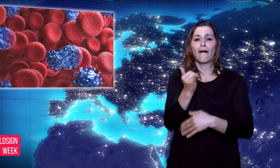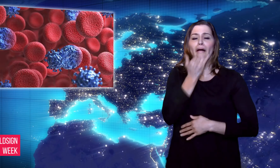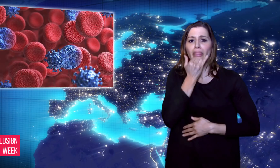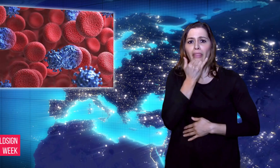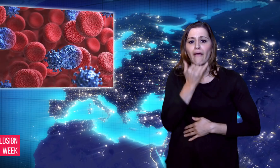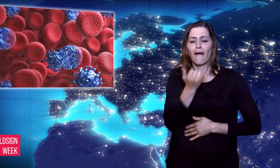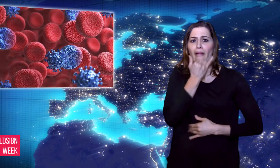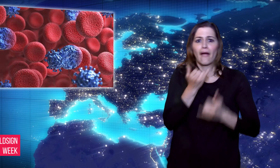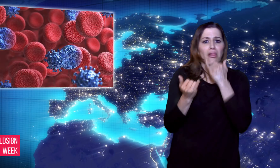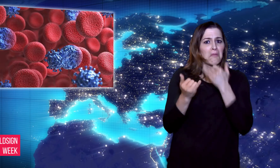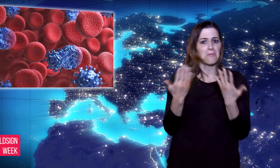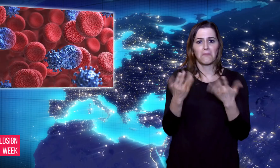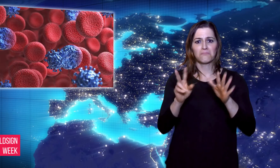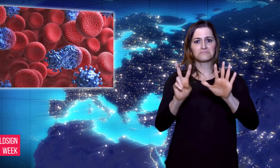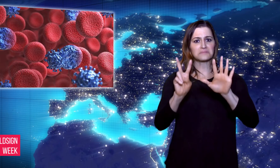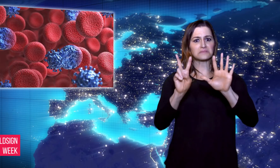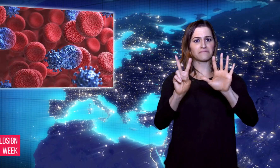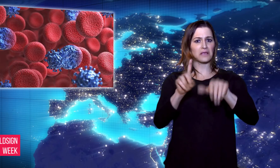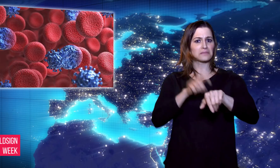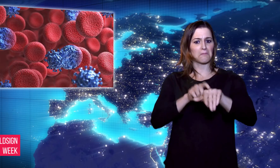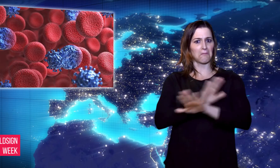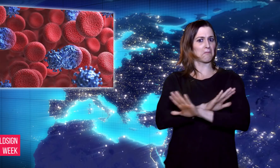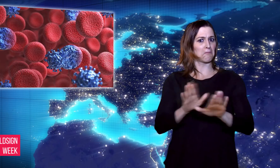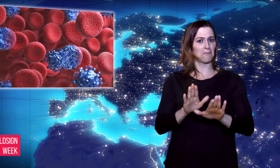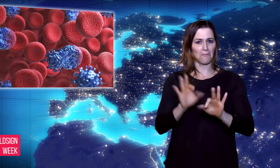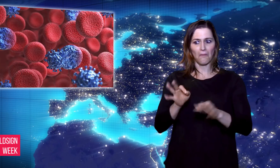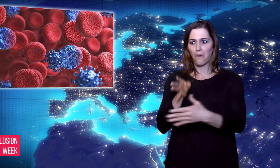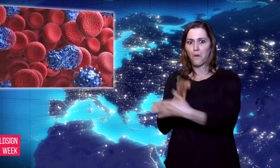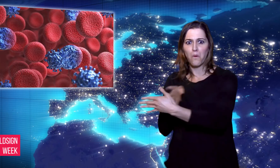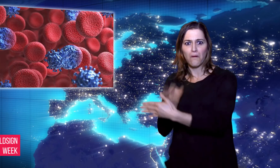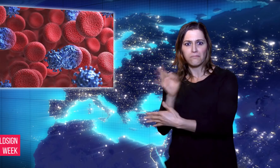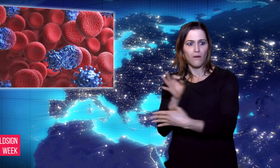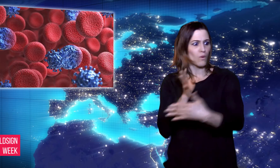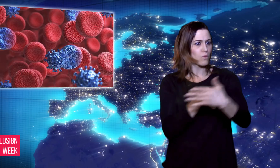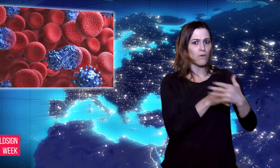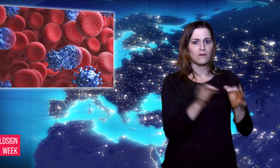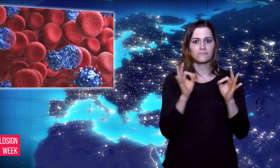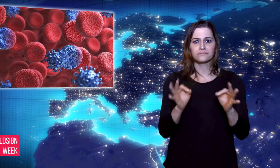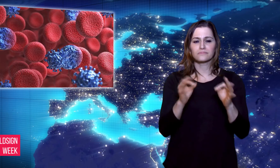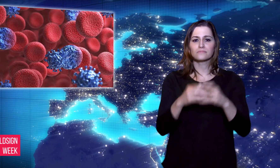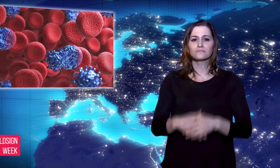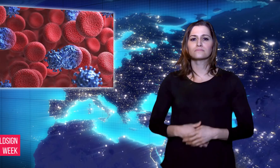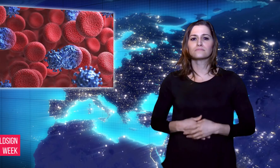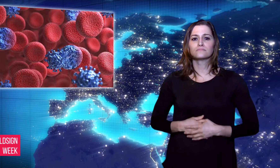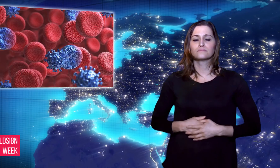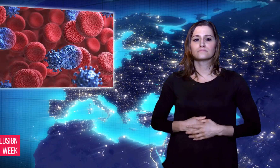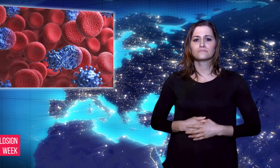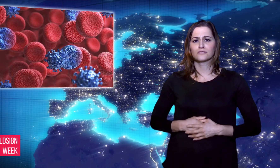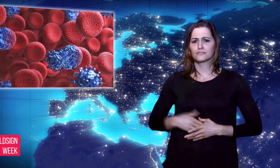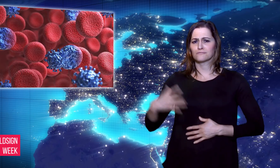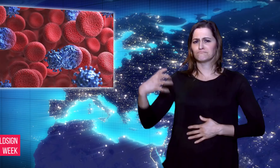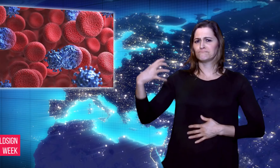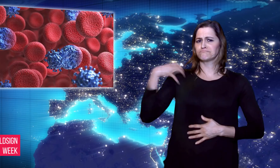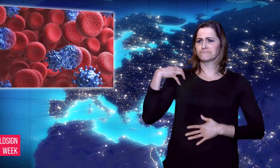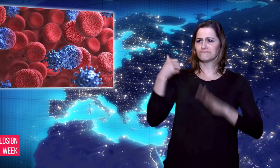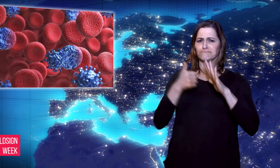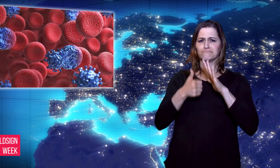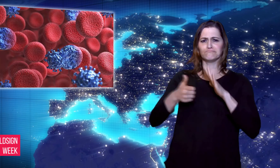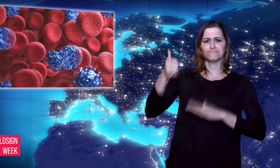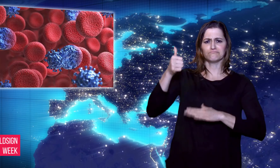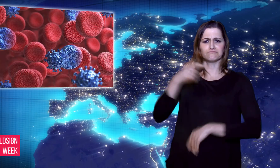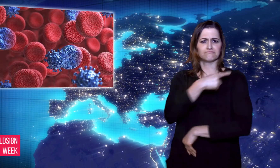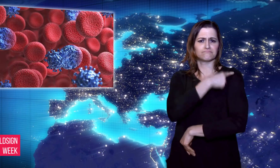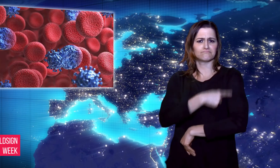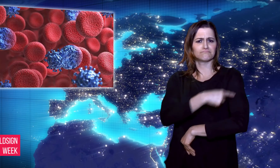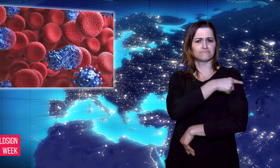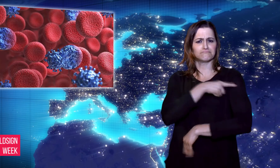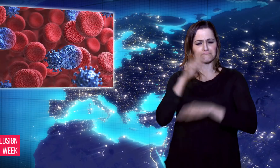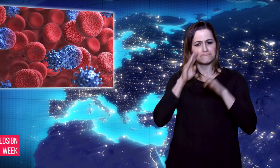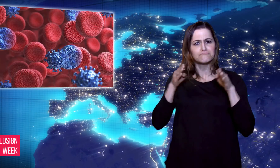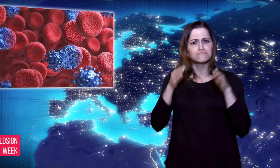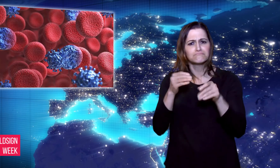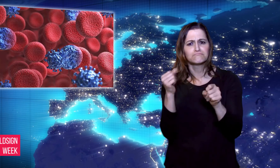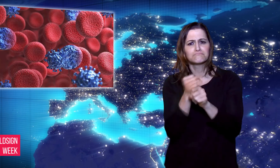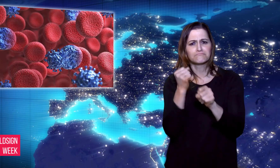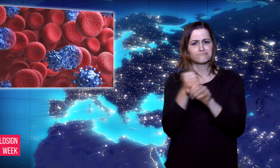a “significant advance,” noting its